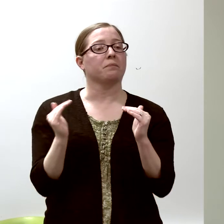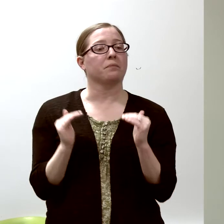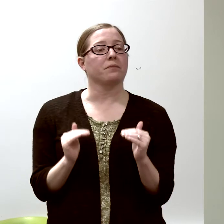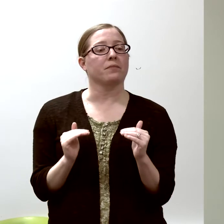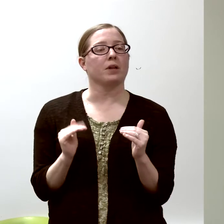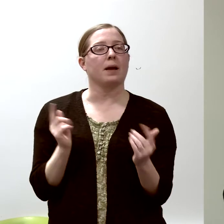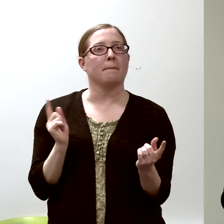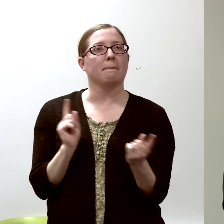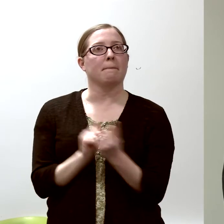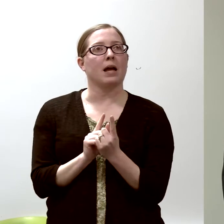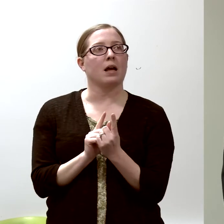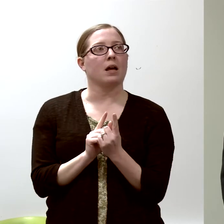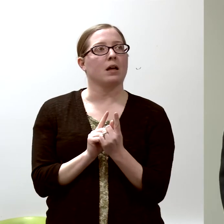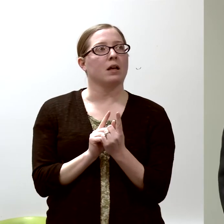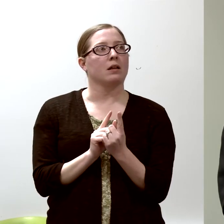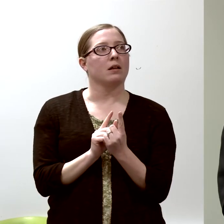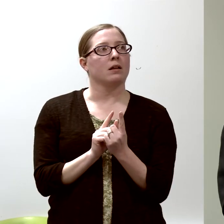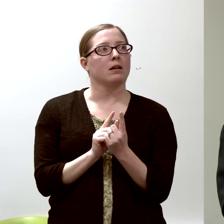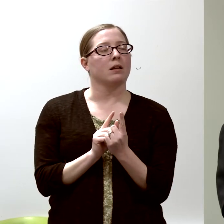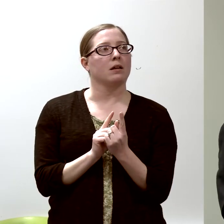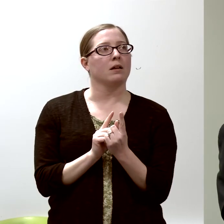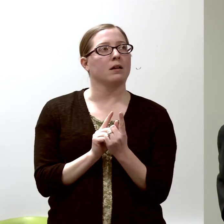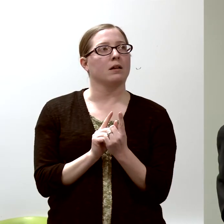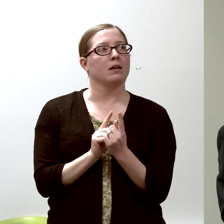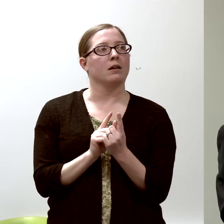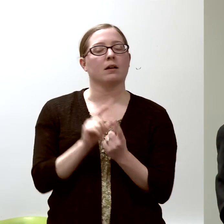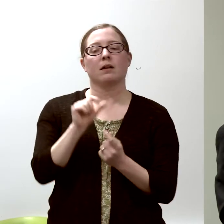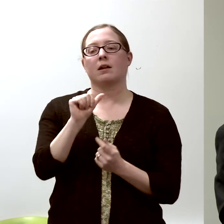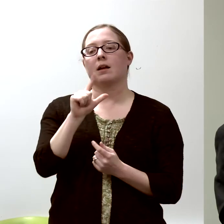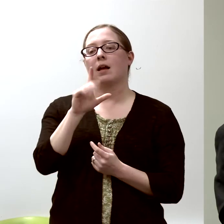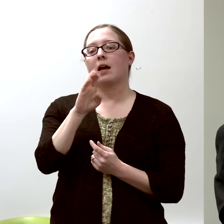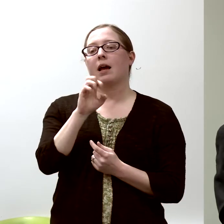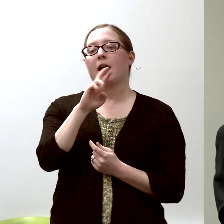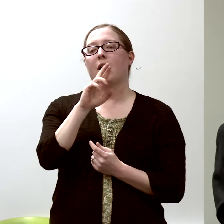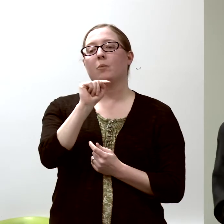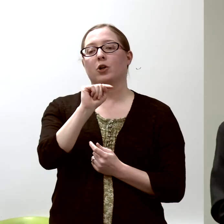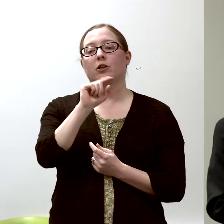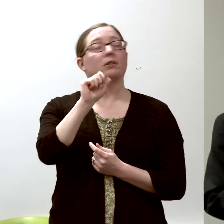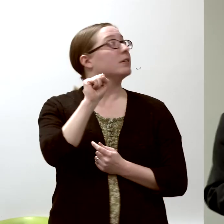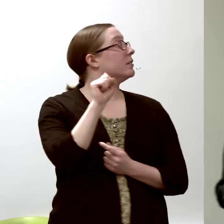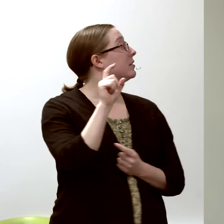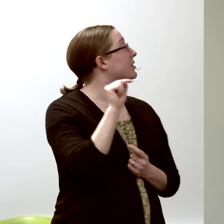and I met the son of Albert Szent-Gyorgyi.